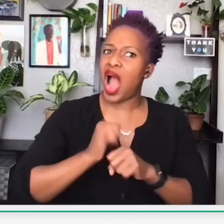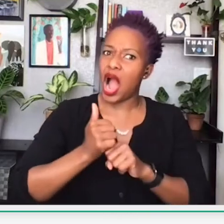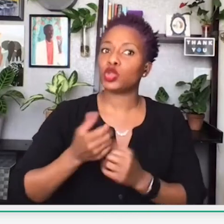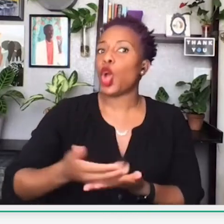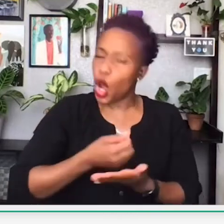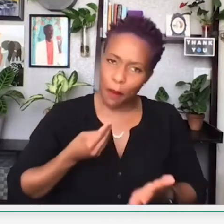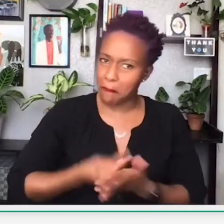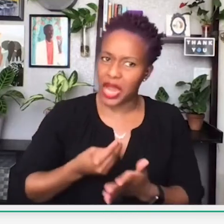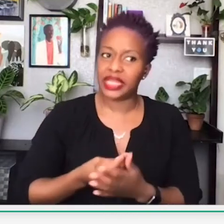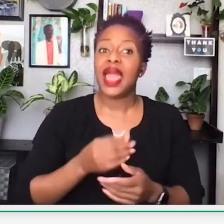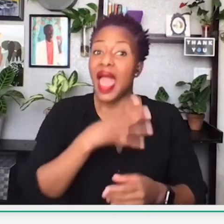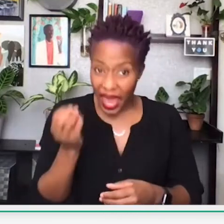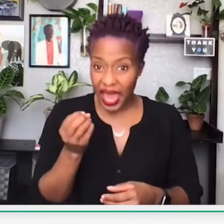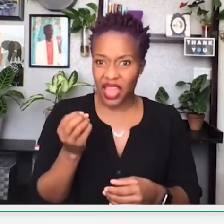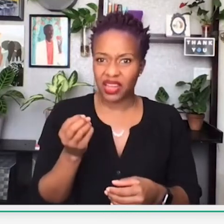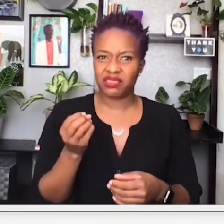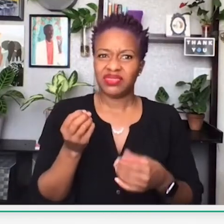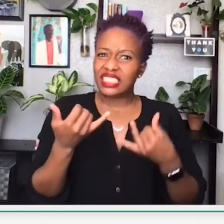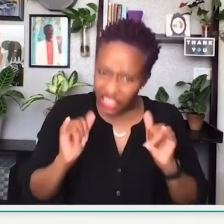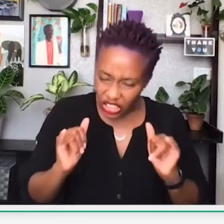and yet we're still trying to figure out how to earn money.